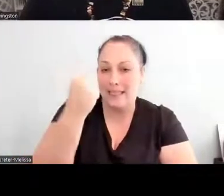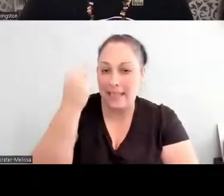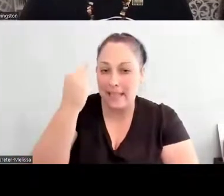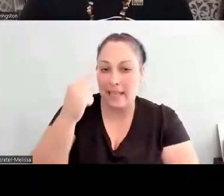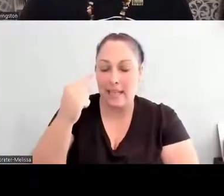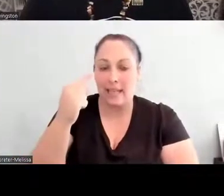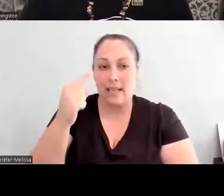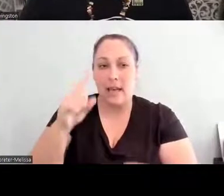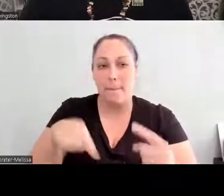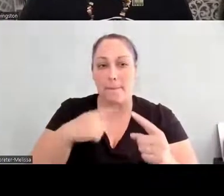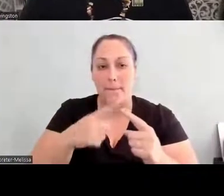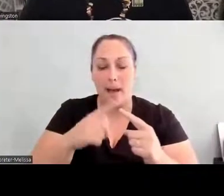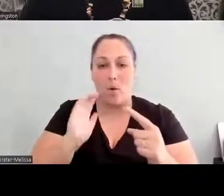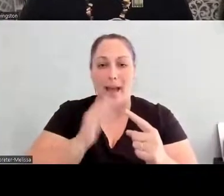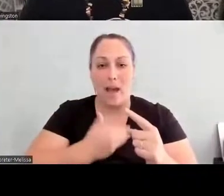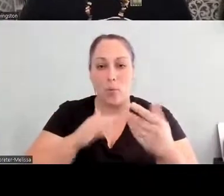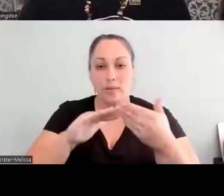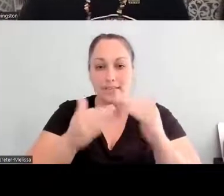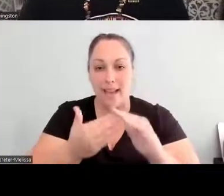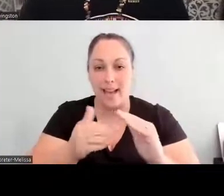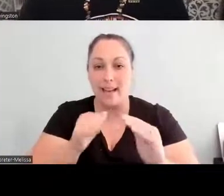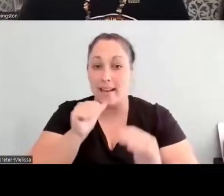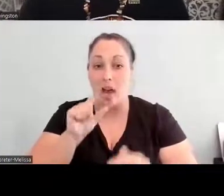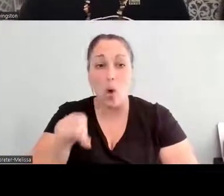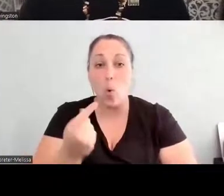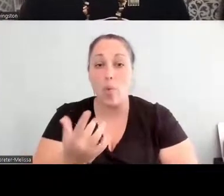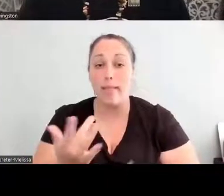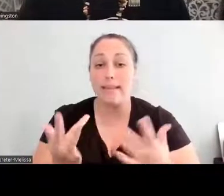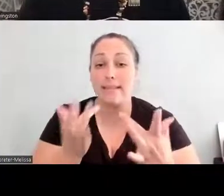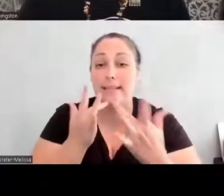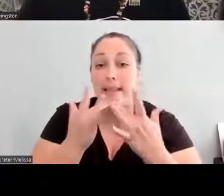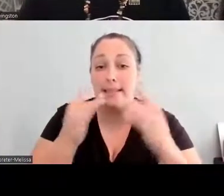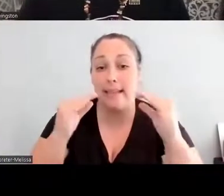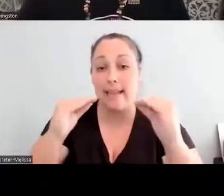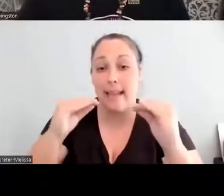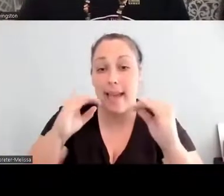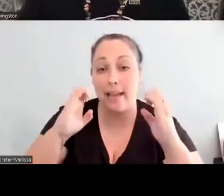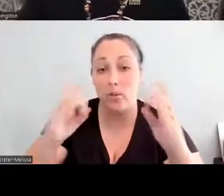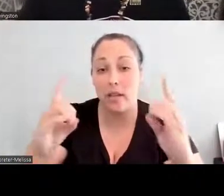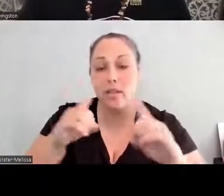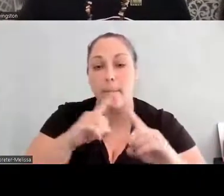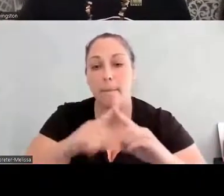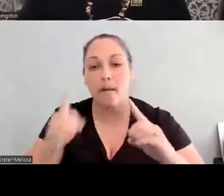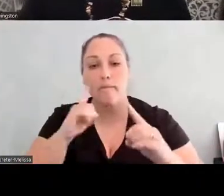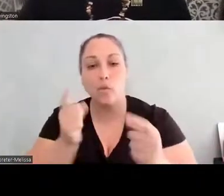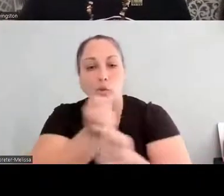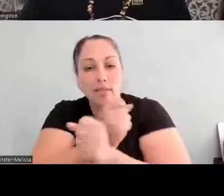tongue not just only for taste education, but also for liberation, that this journey has to be liberating.